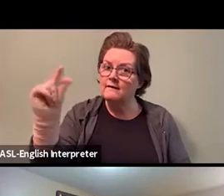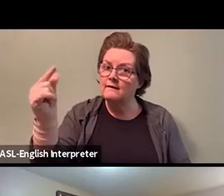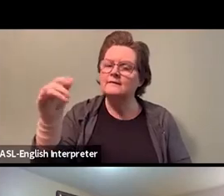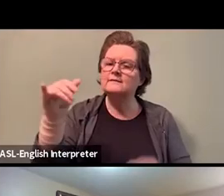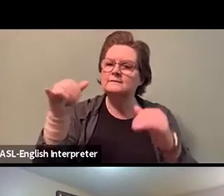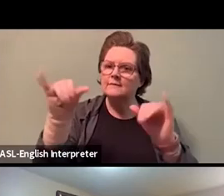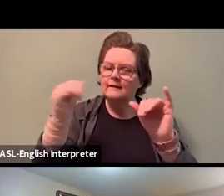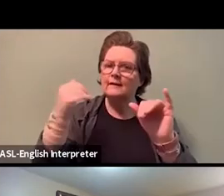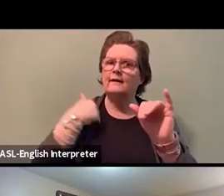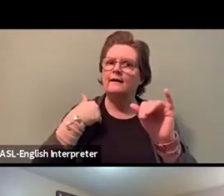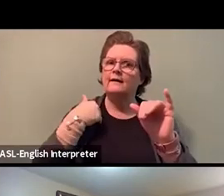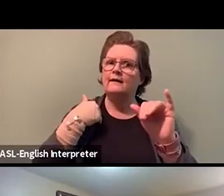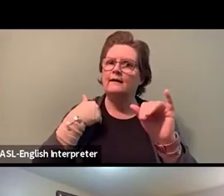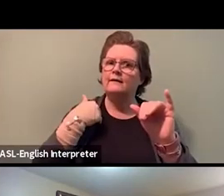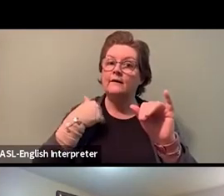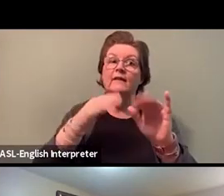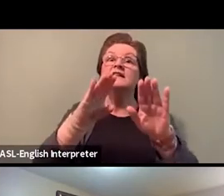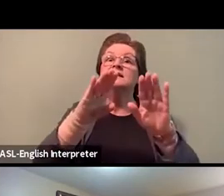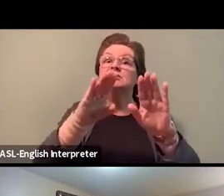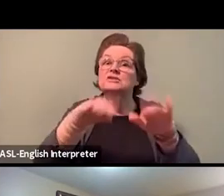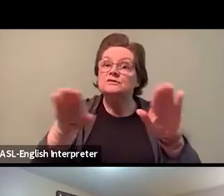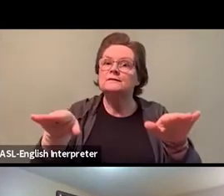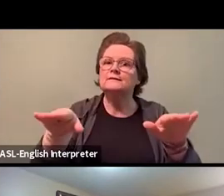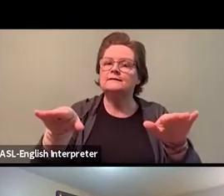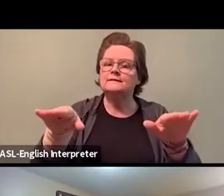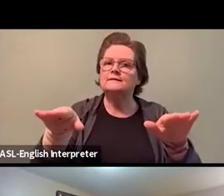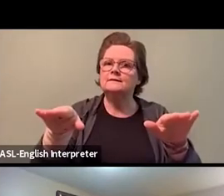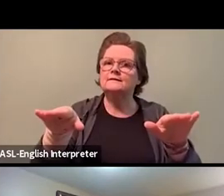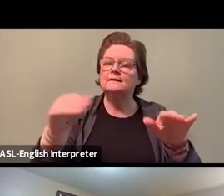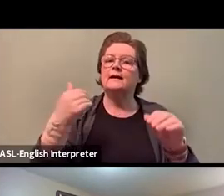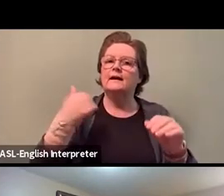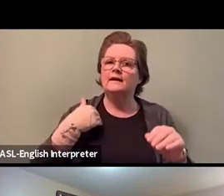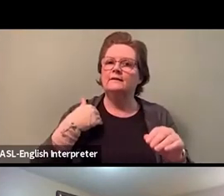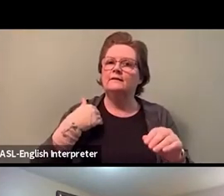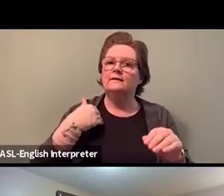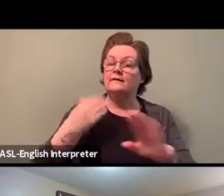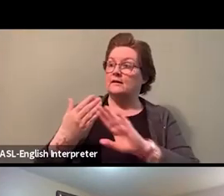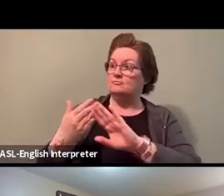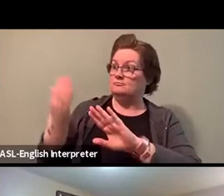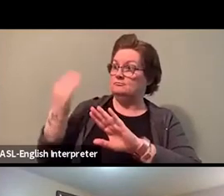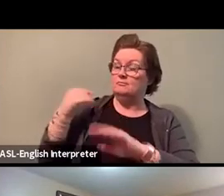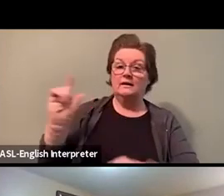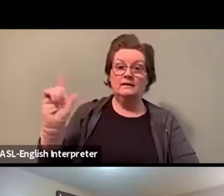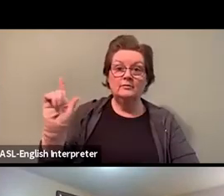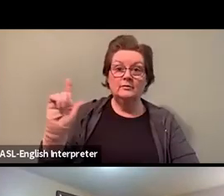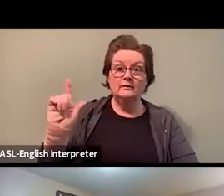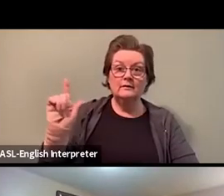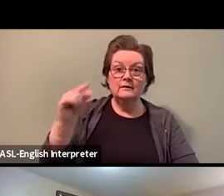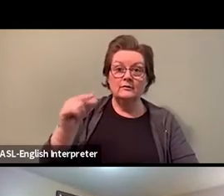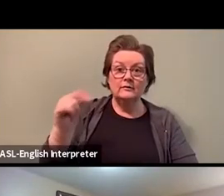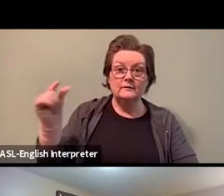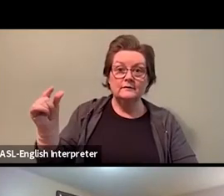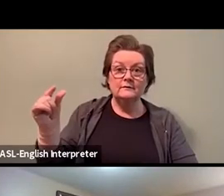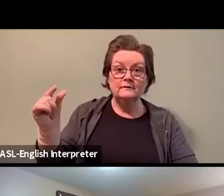Because the previous liberal government for 15 years, you know, whatever show ponies that they couldn't do